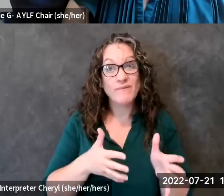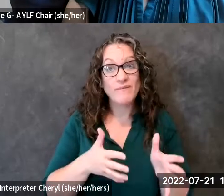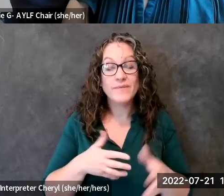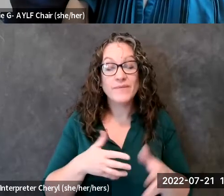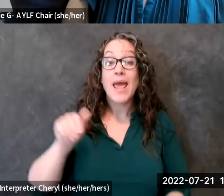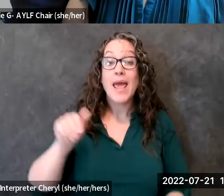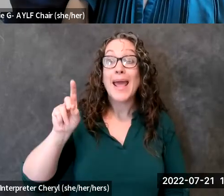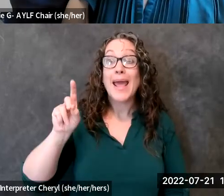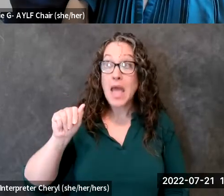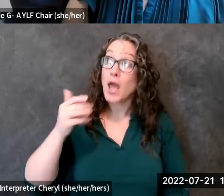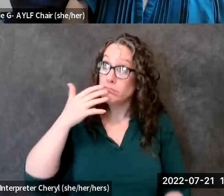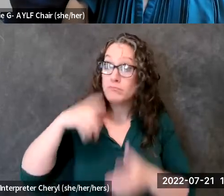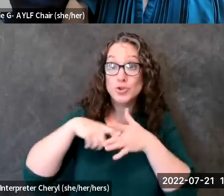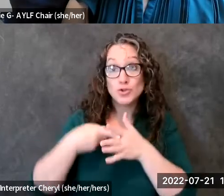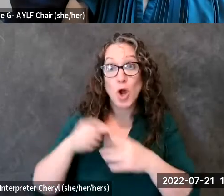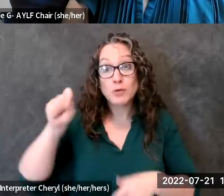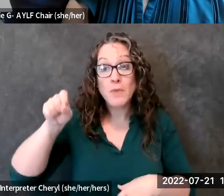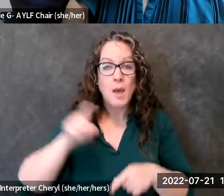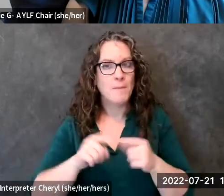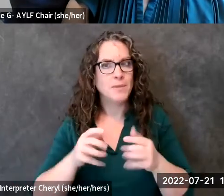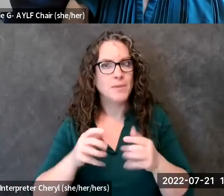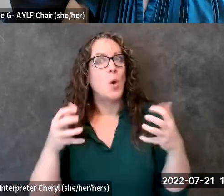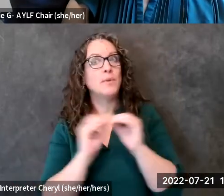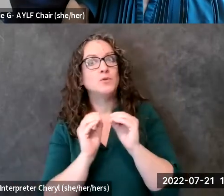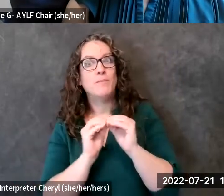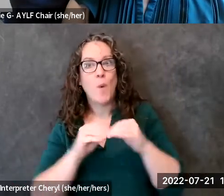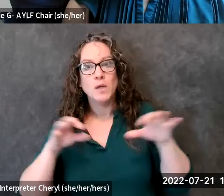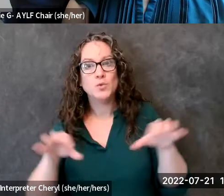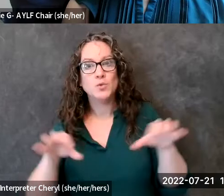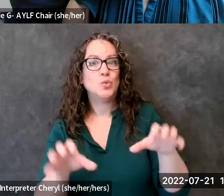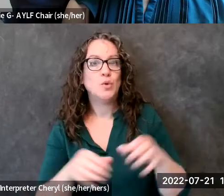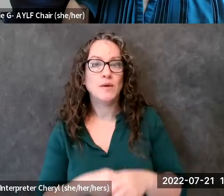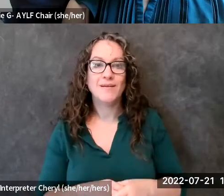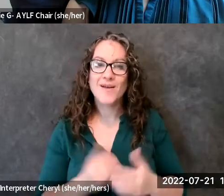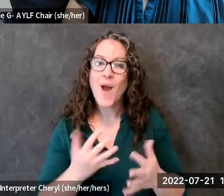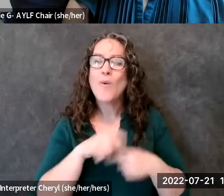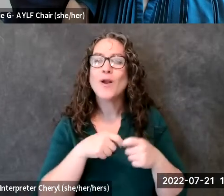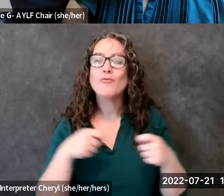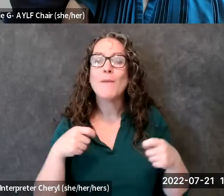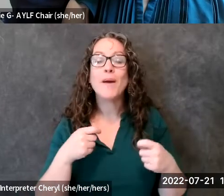much more that we've got to do so as we wrap up i just want to combine maybe two questions together